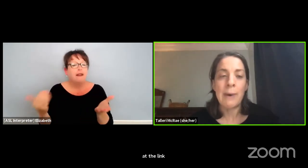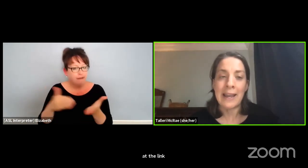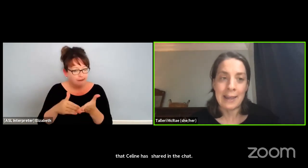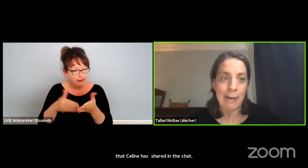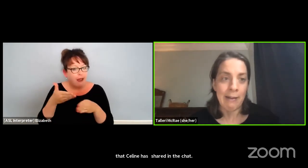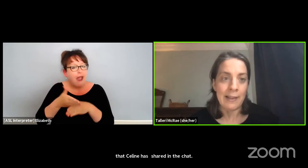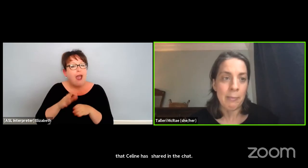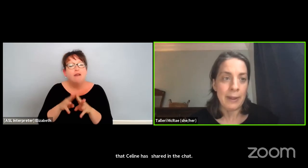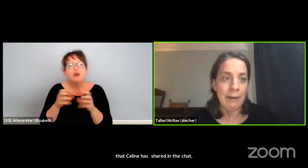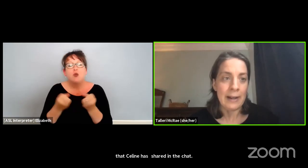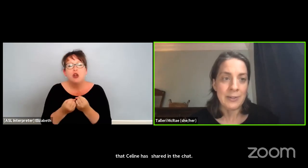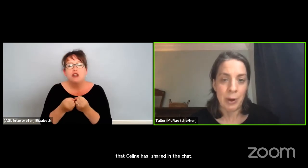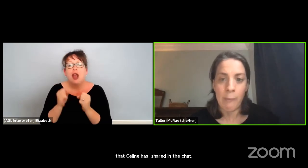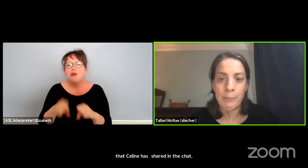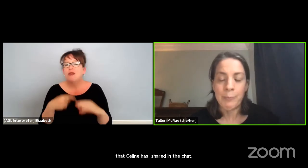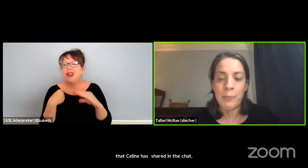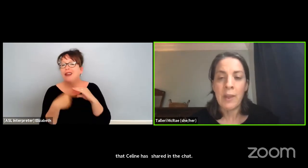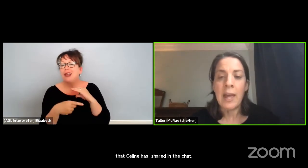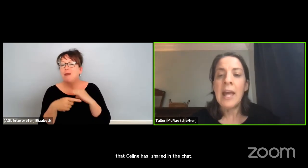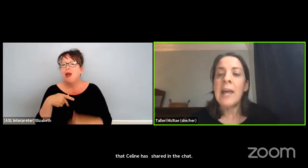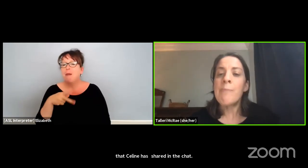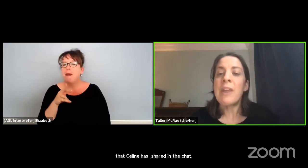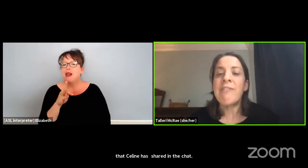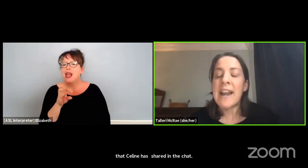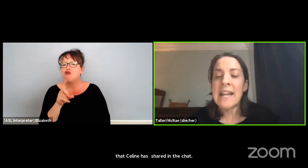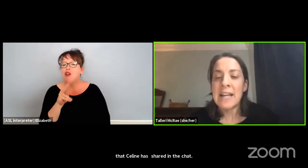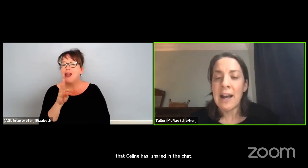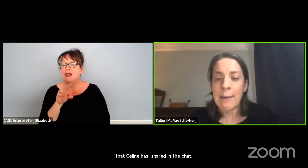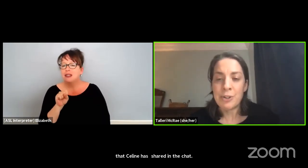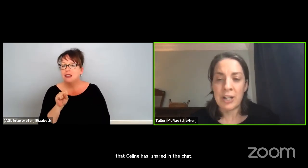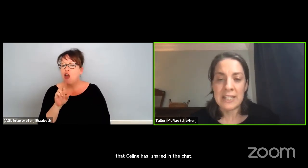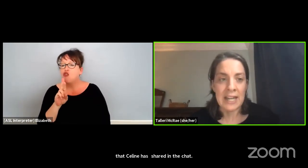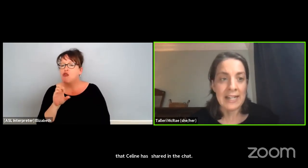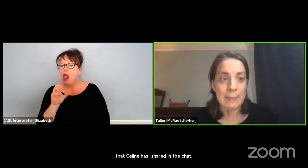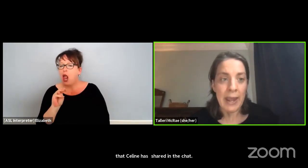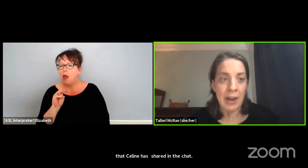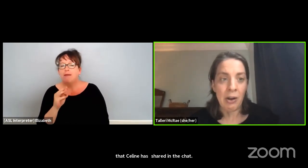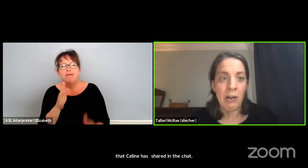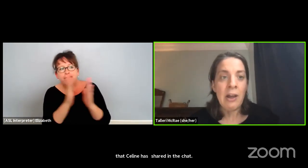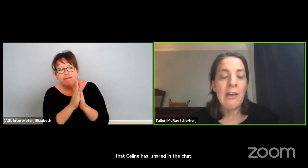by emailing the Playwright's Realm. If at any time during tonight's panel